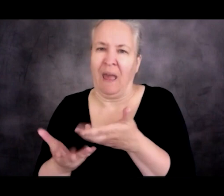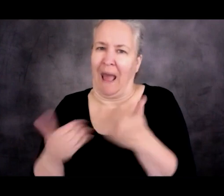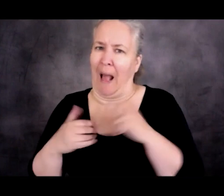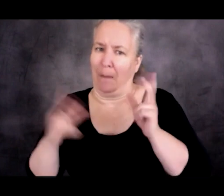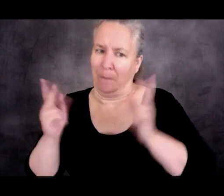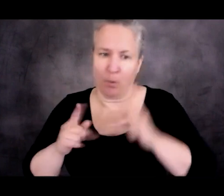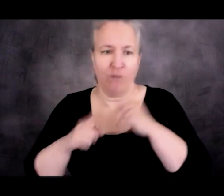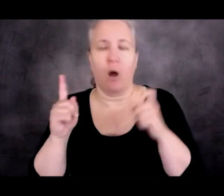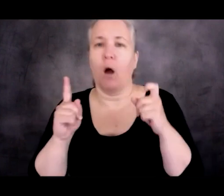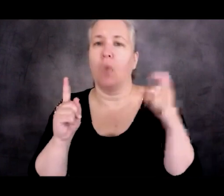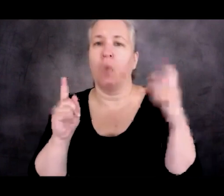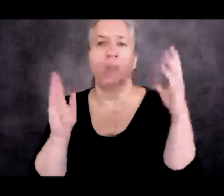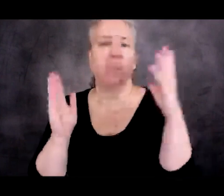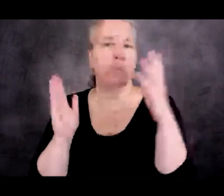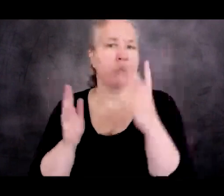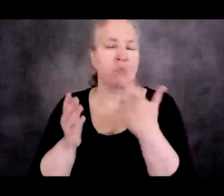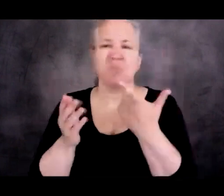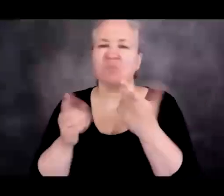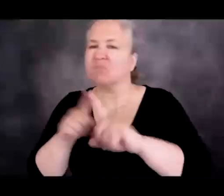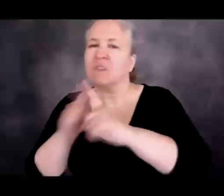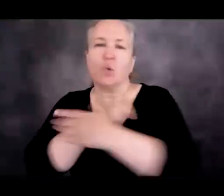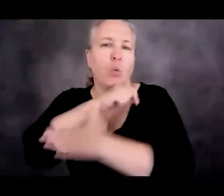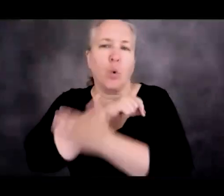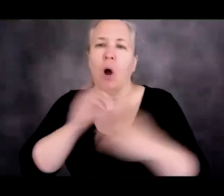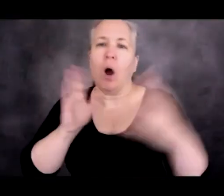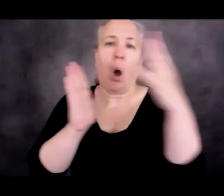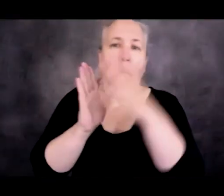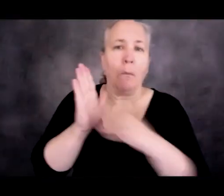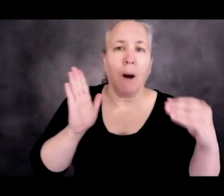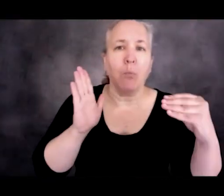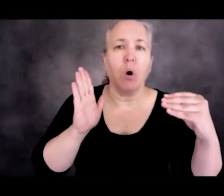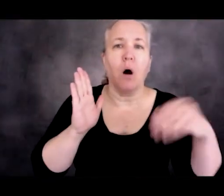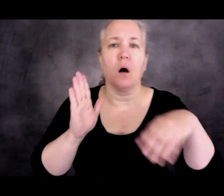who were crossing the straits between Papua New Guinea to Christmas Island on the map.